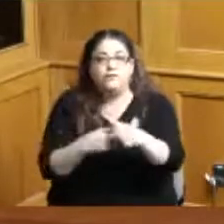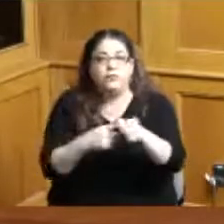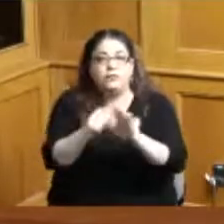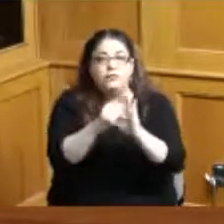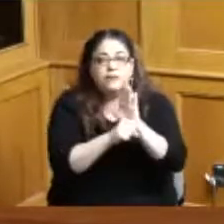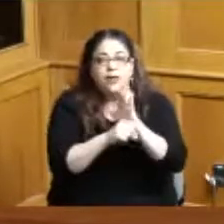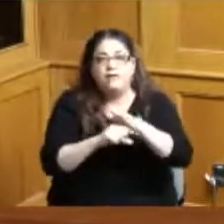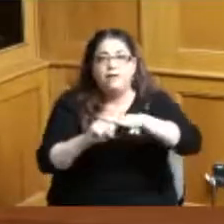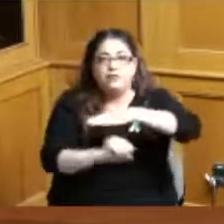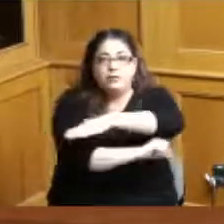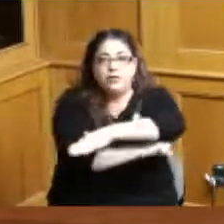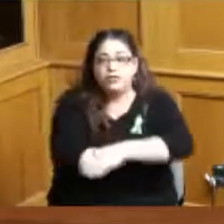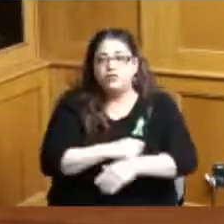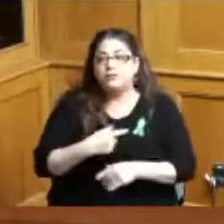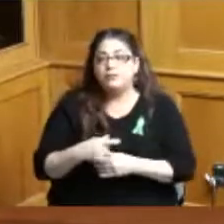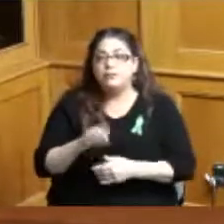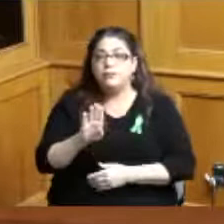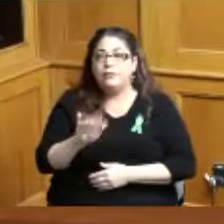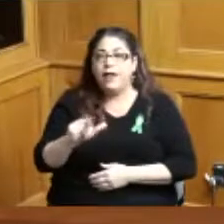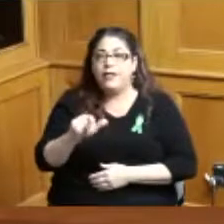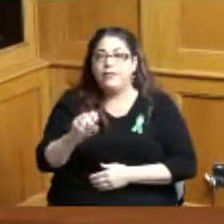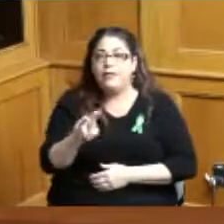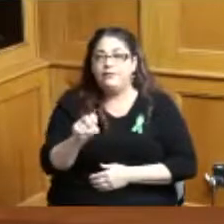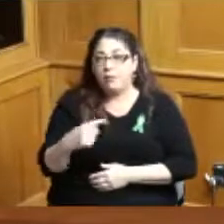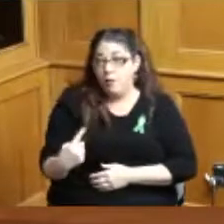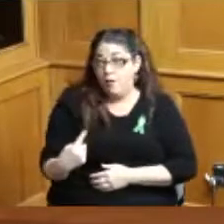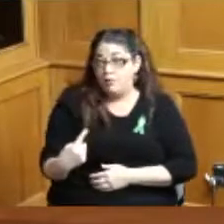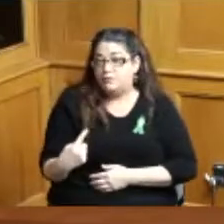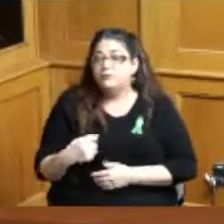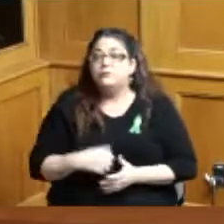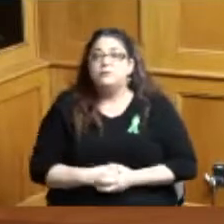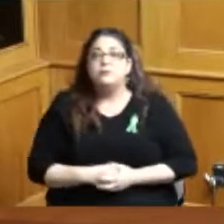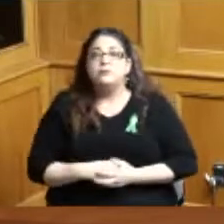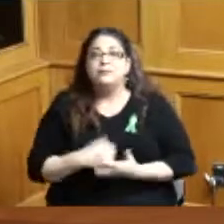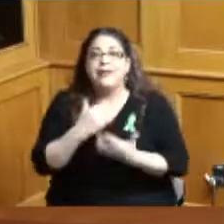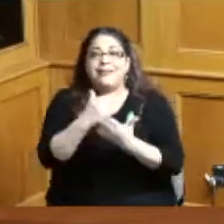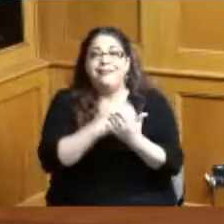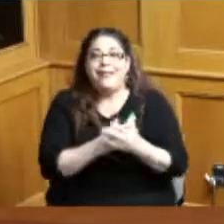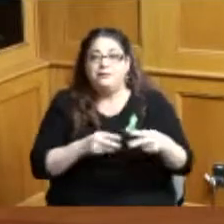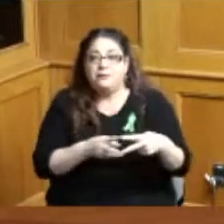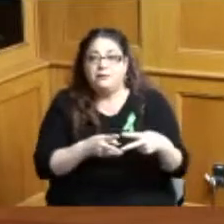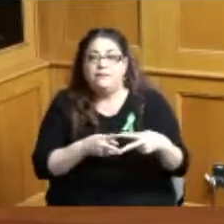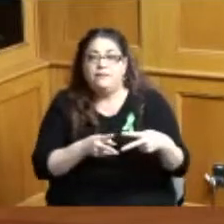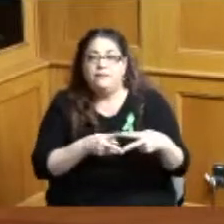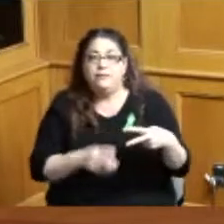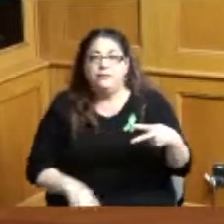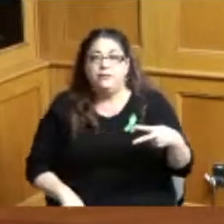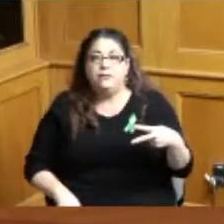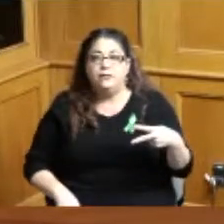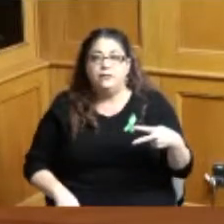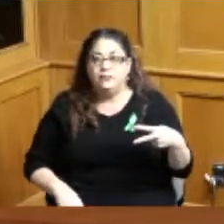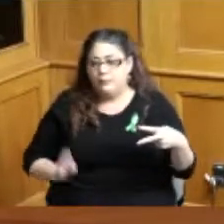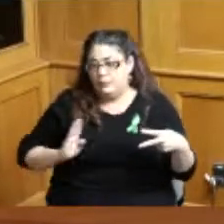you have this in your packet as by leave one the list of of board foundation members are included